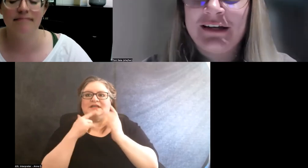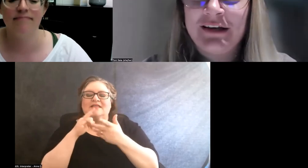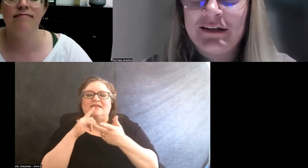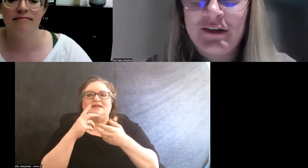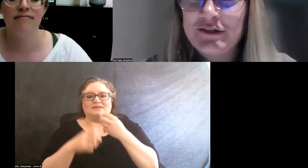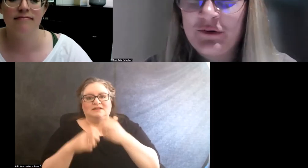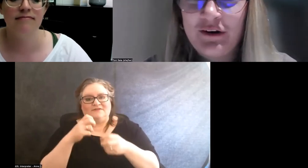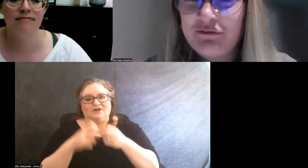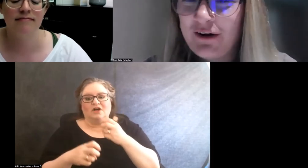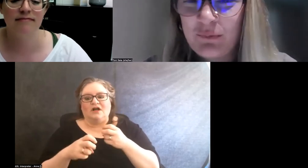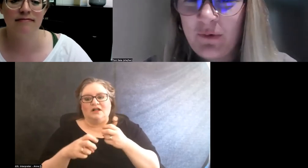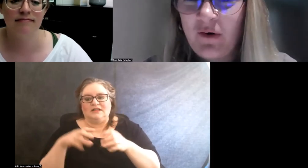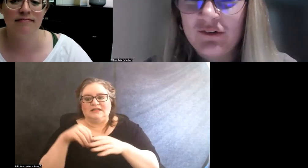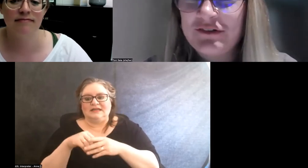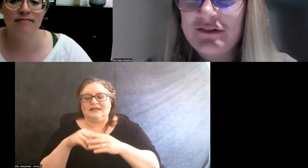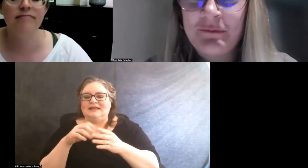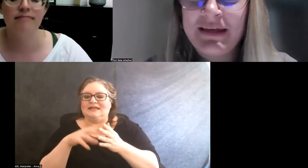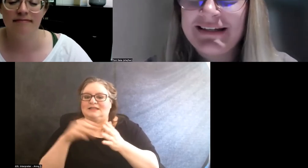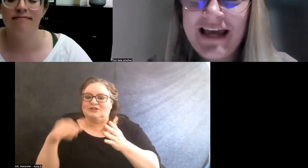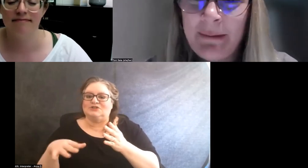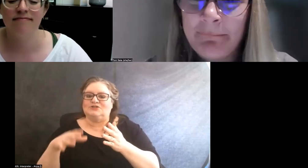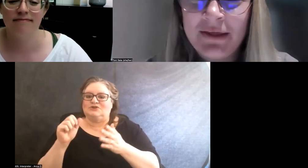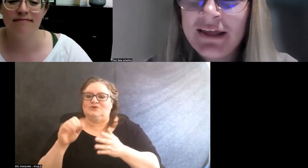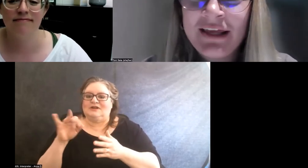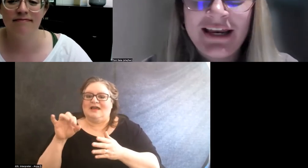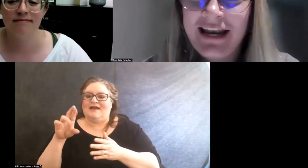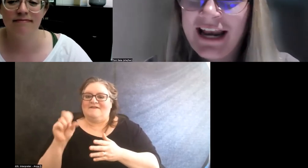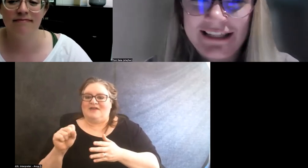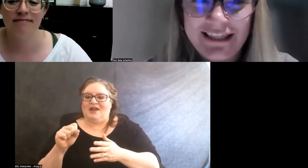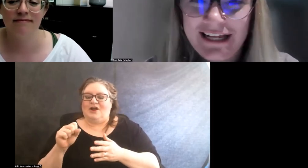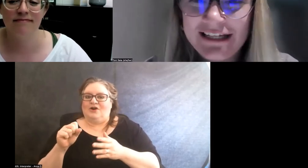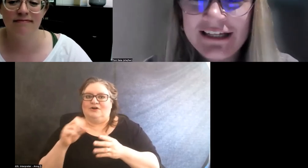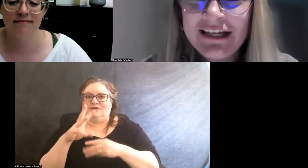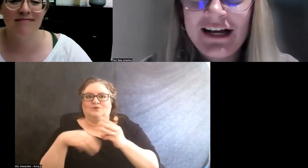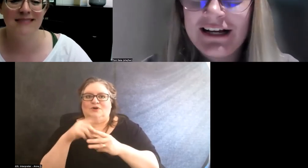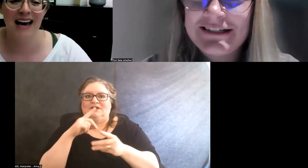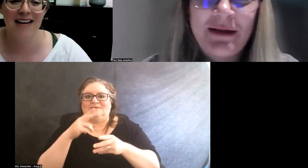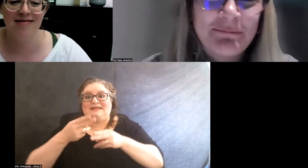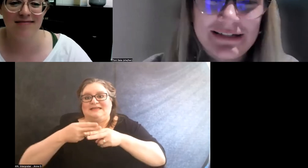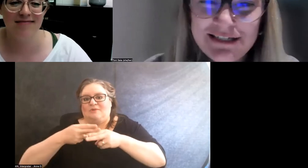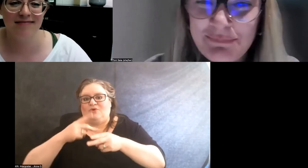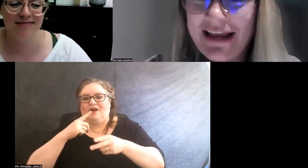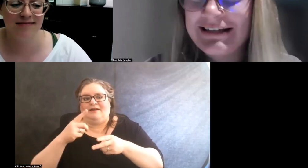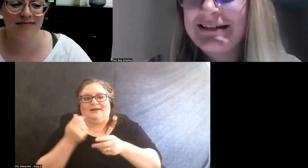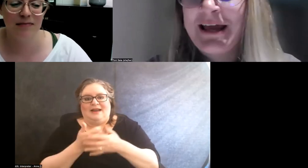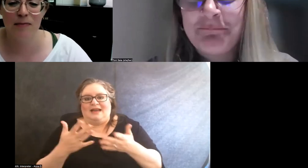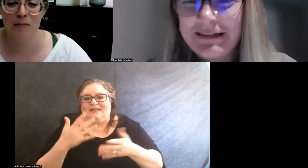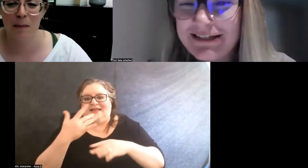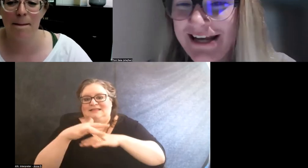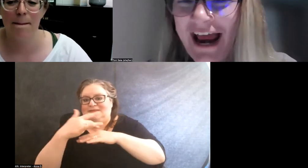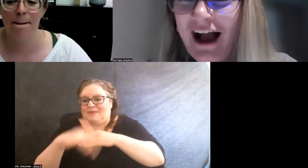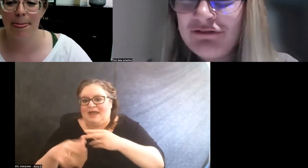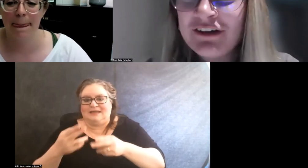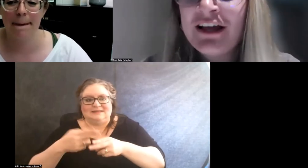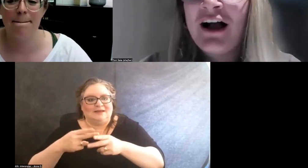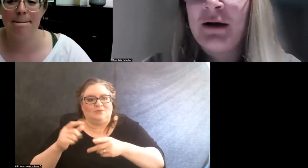in the student affairs world to be temp in anything, temp in space, temp in staff,